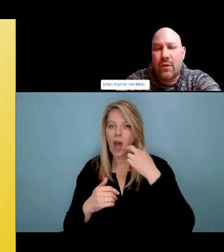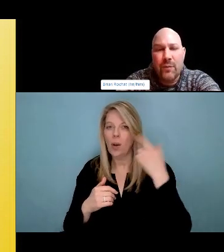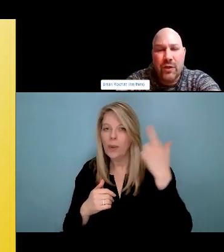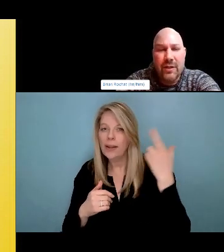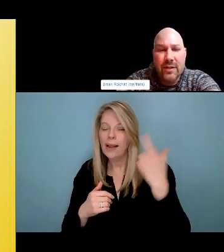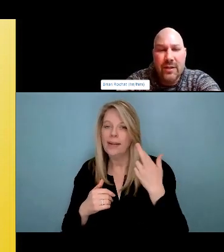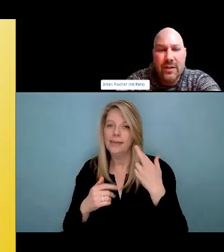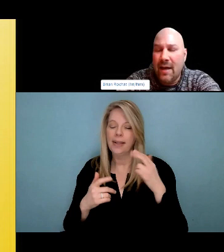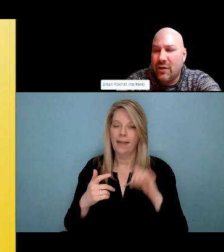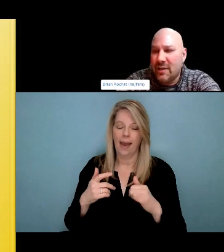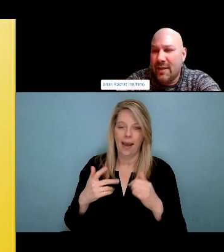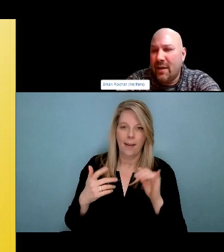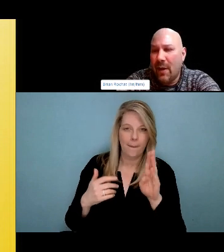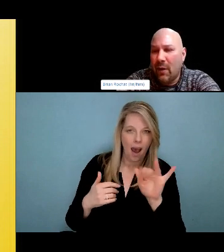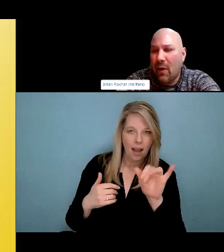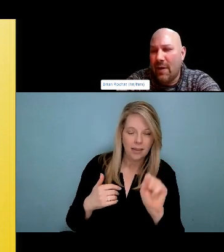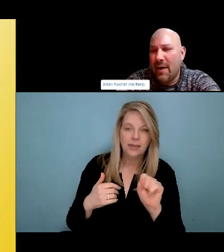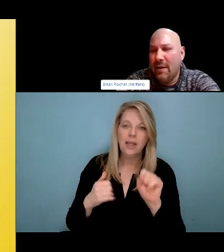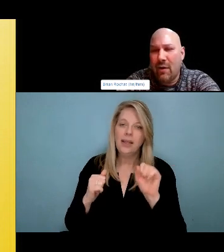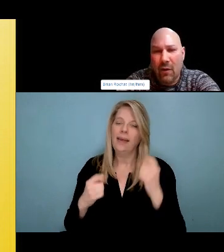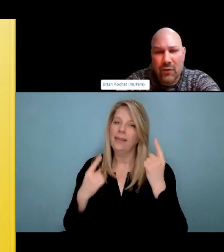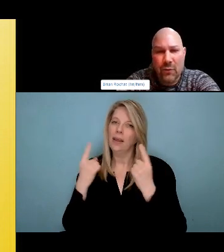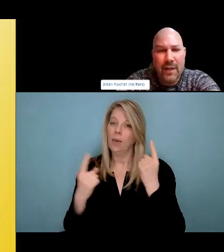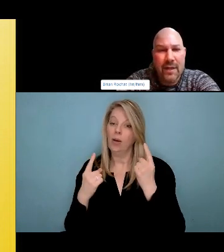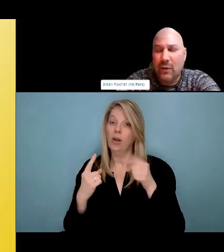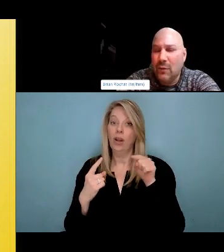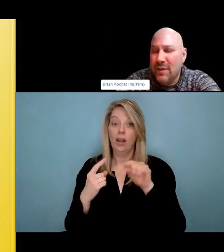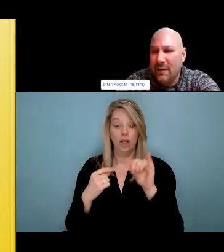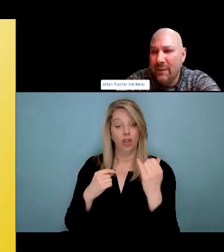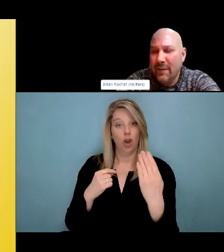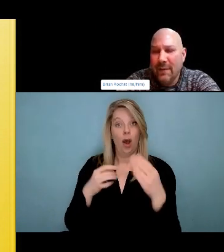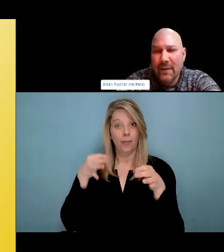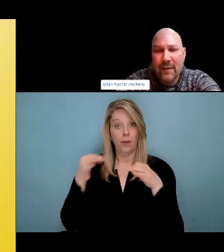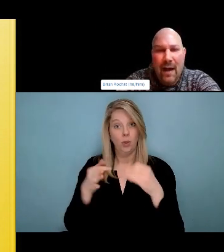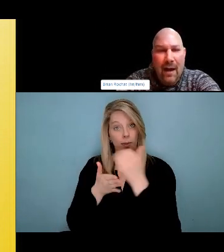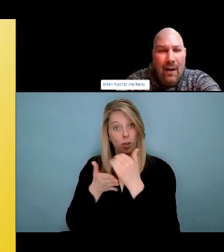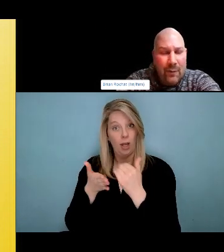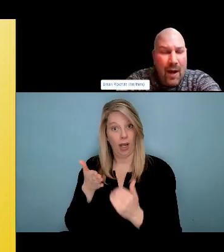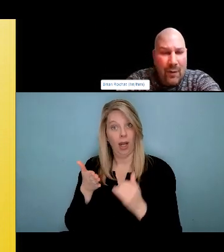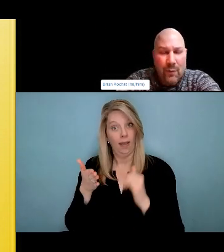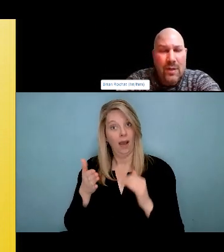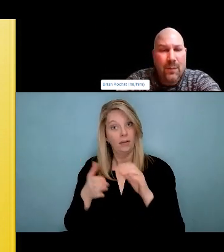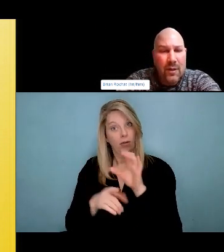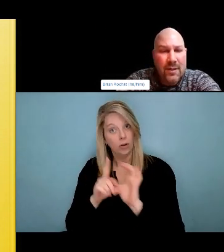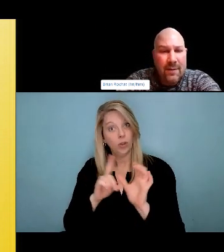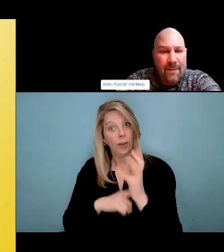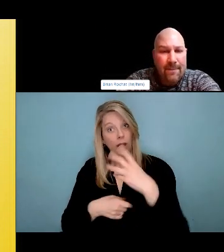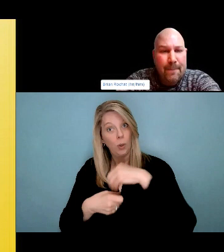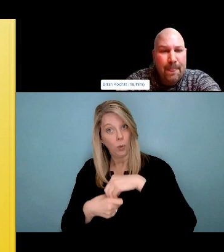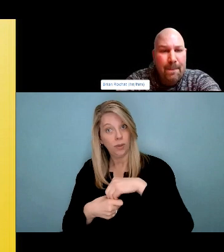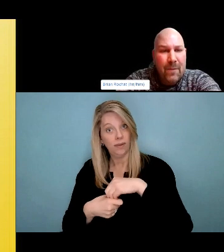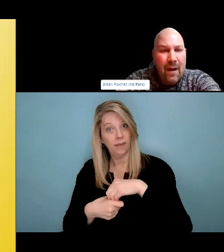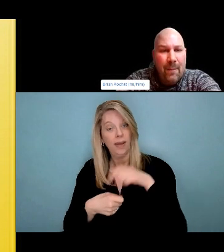I believe that low barrier and no bear access to culture. Really makes a huge difference.